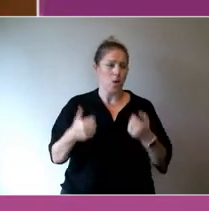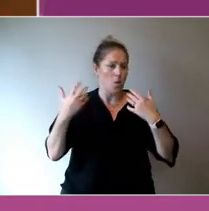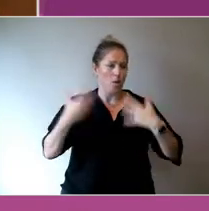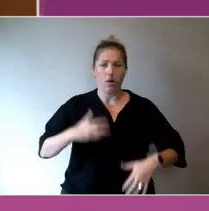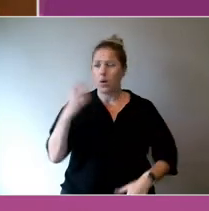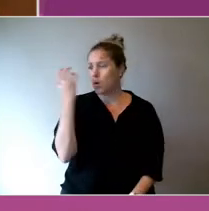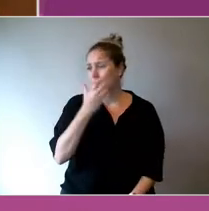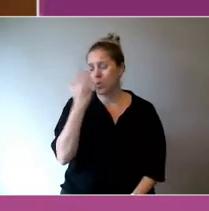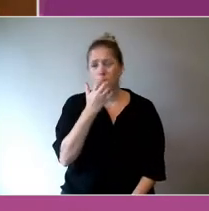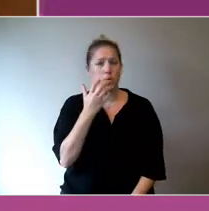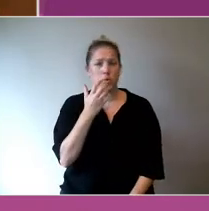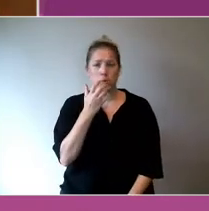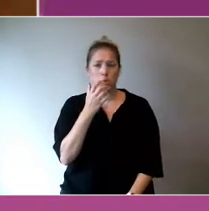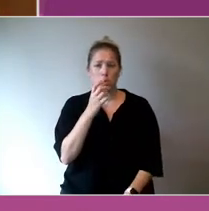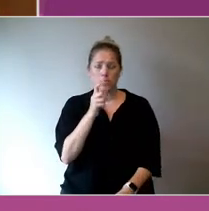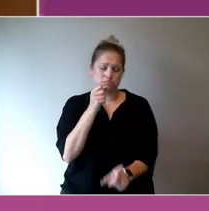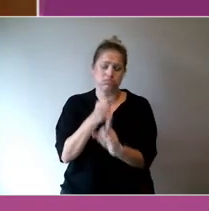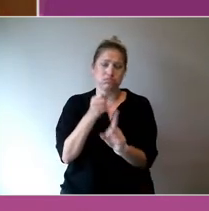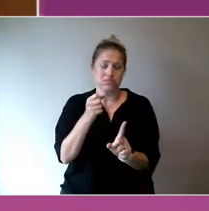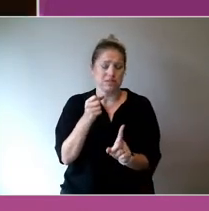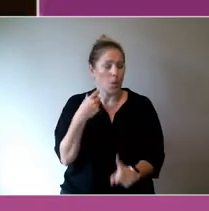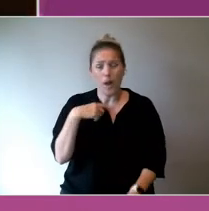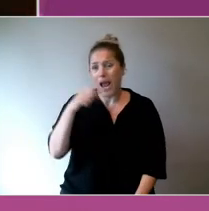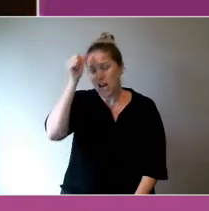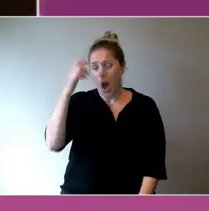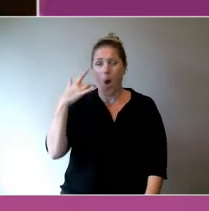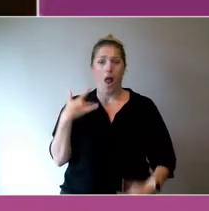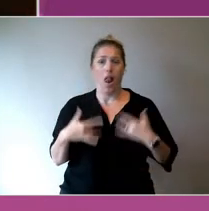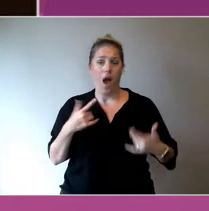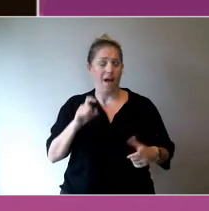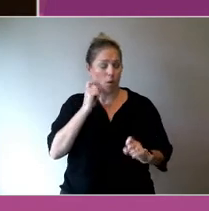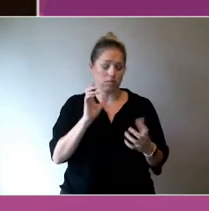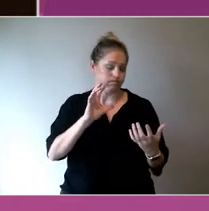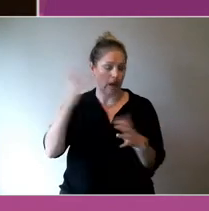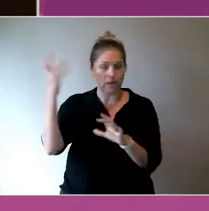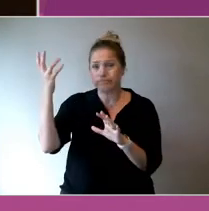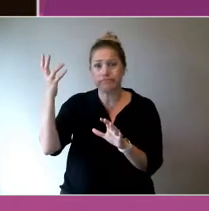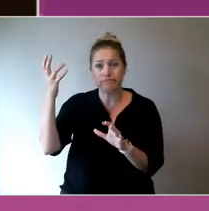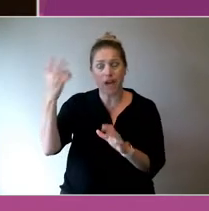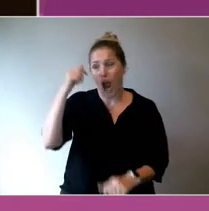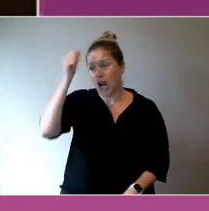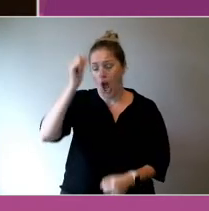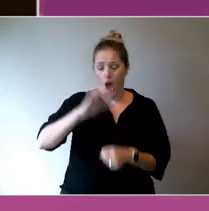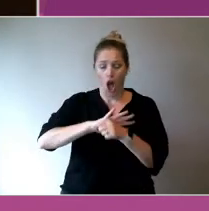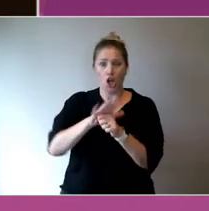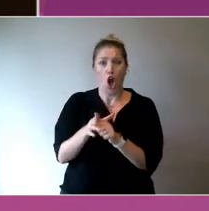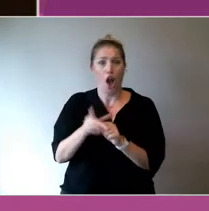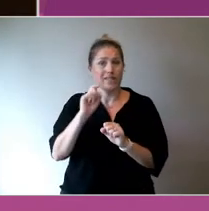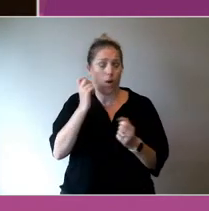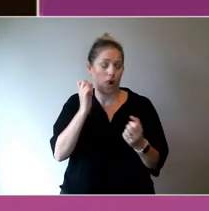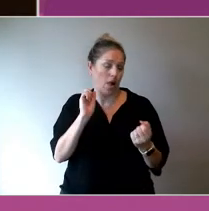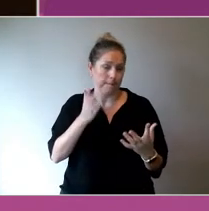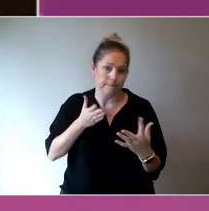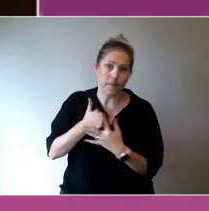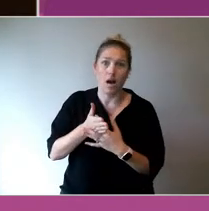things won't run to schedule, with COVID, if people are dropping out, and will continue to do so.